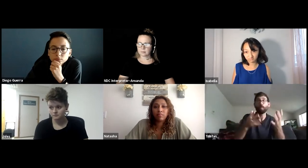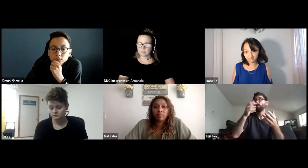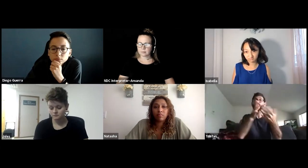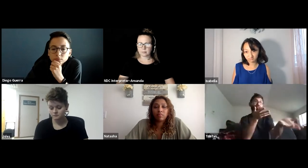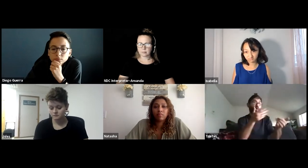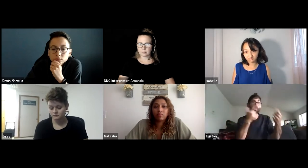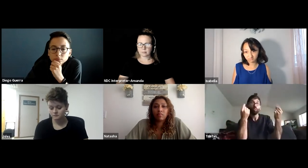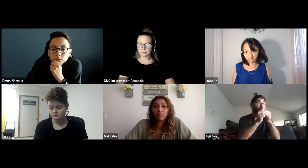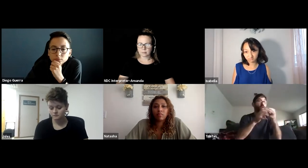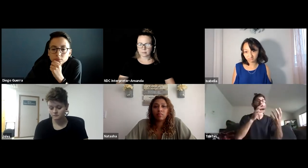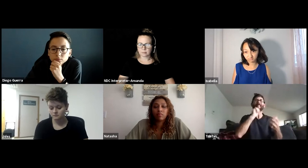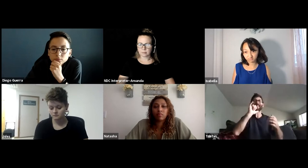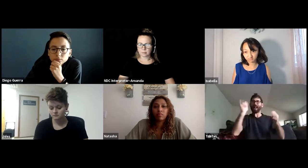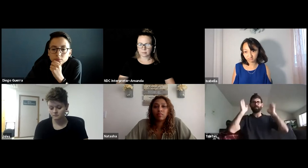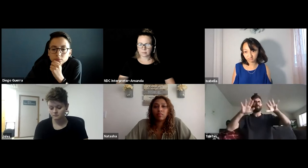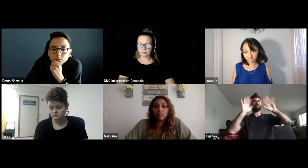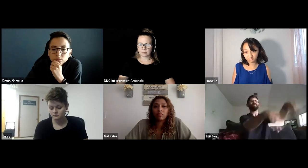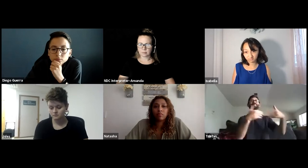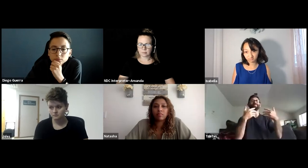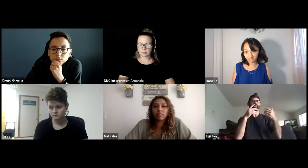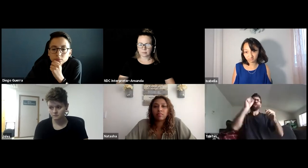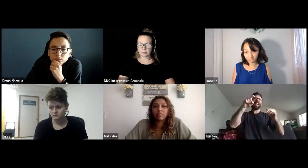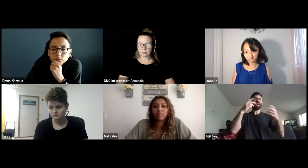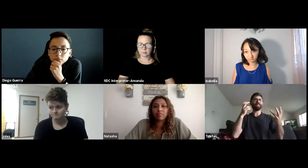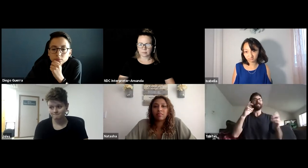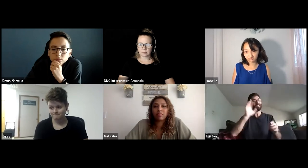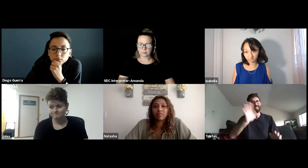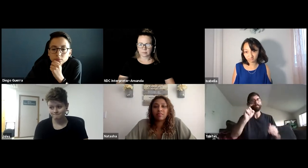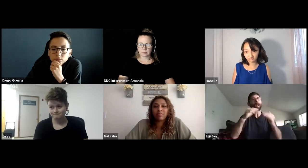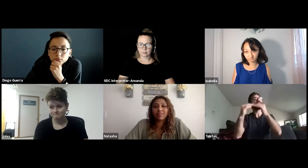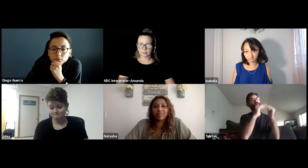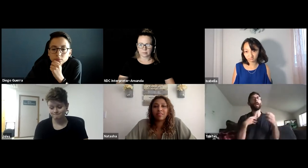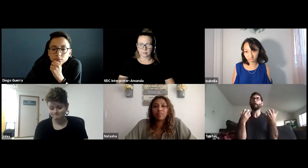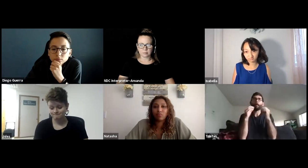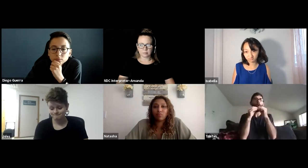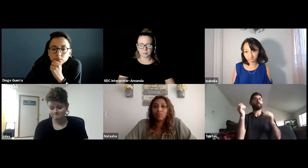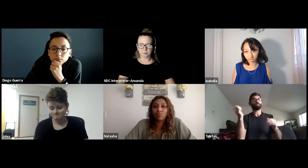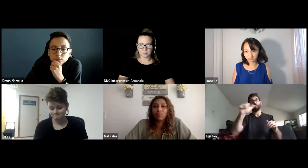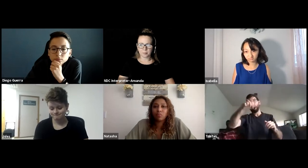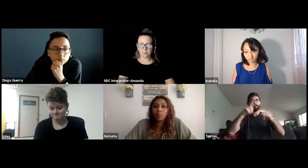ahead of time that a live event without a captioner is going to be an issue. And not move forward without that.